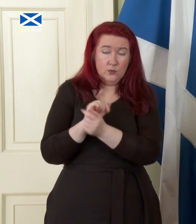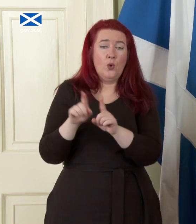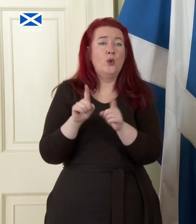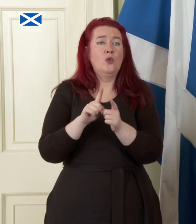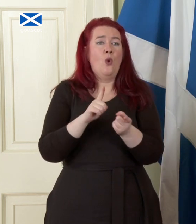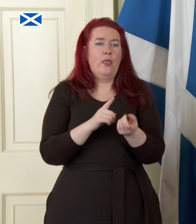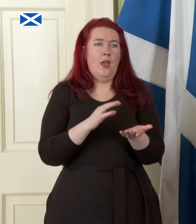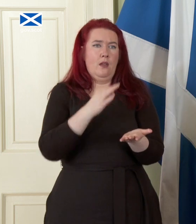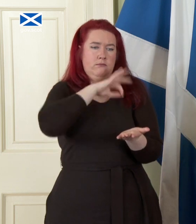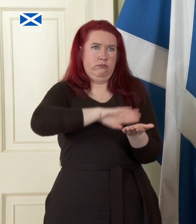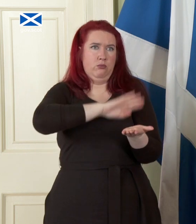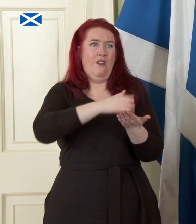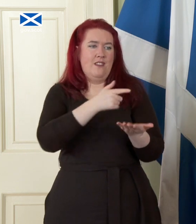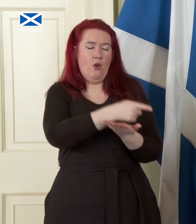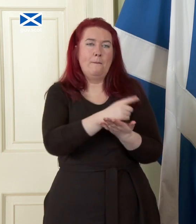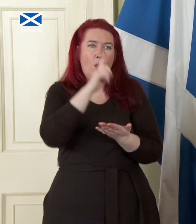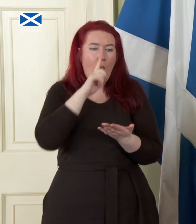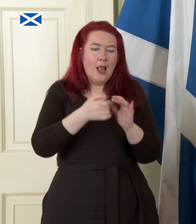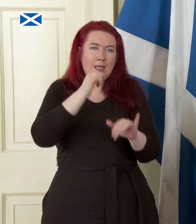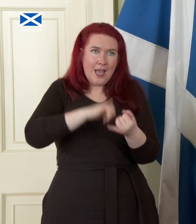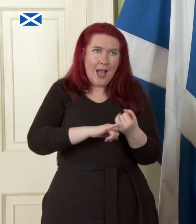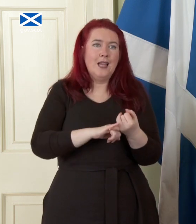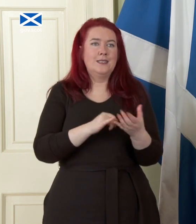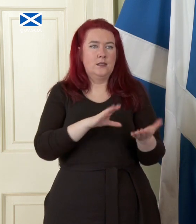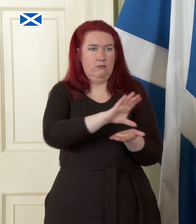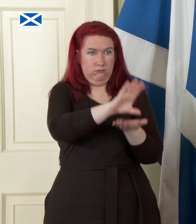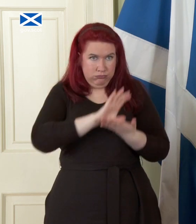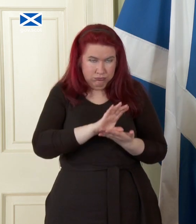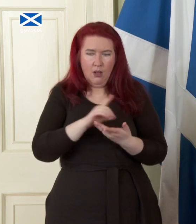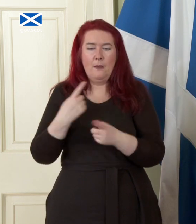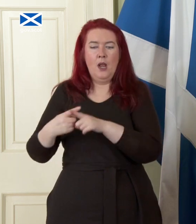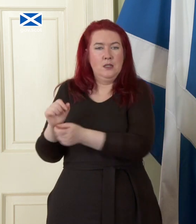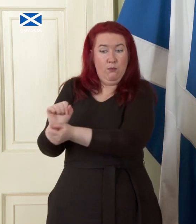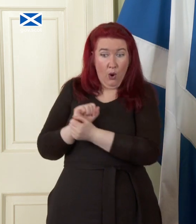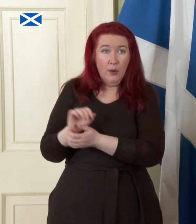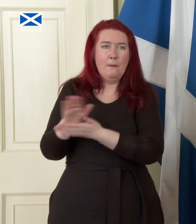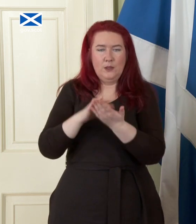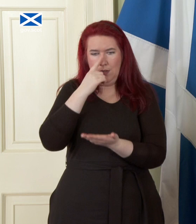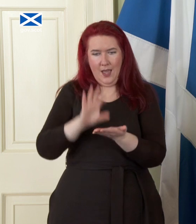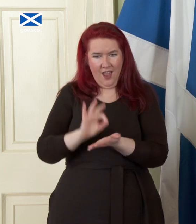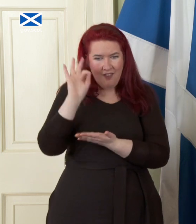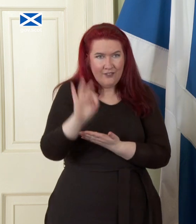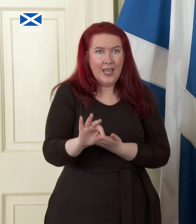and gas with our responsible borrowing powers to invest over the first decade to kickstart